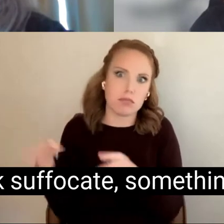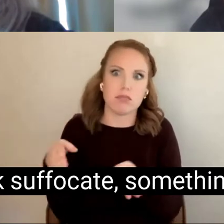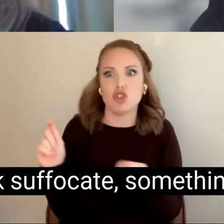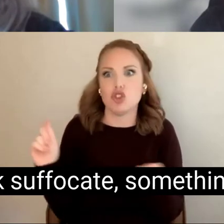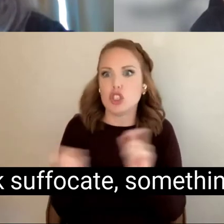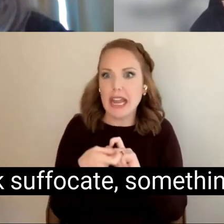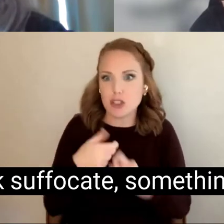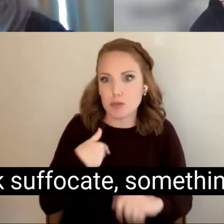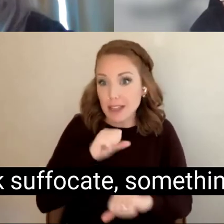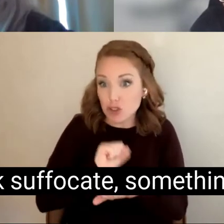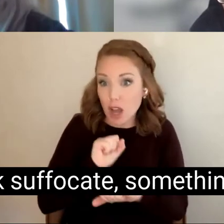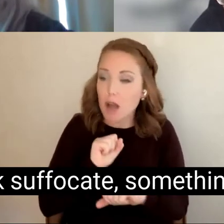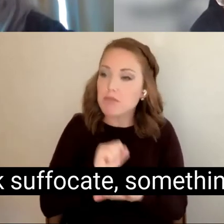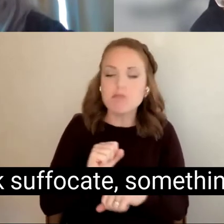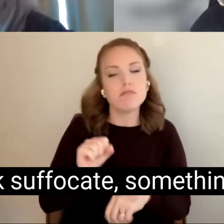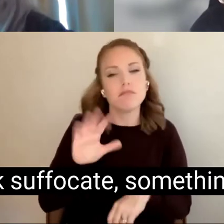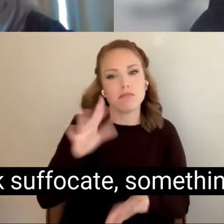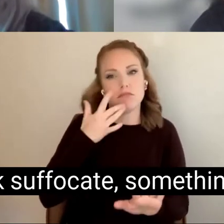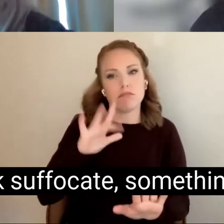And Frank suffocate, something happen.